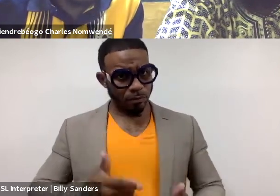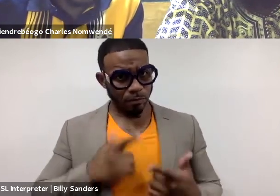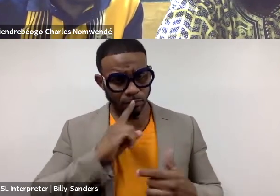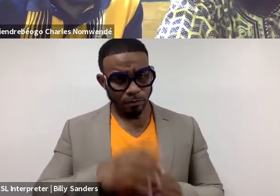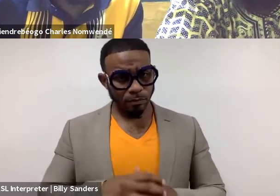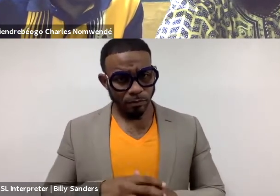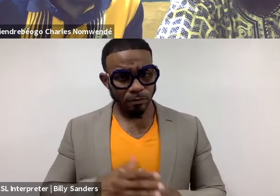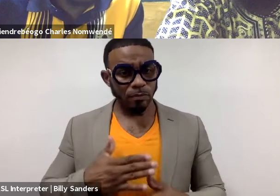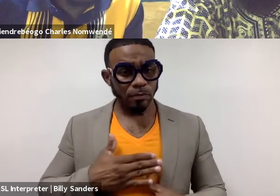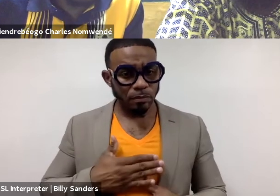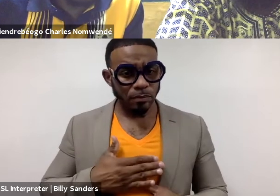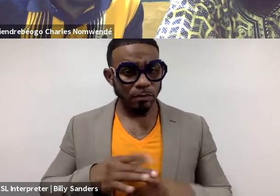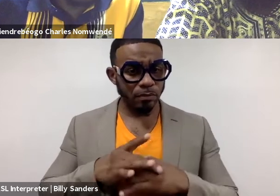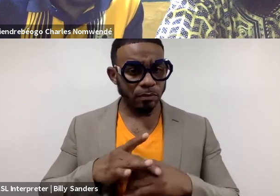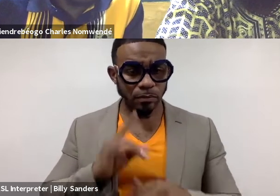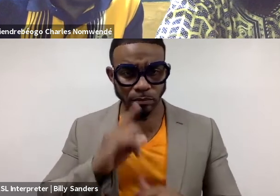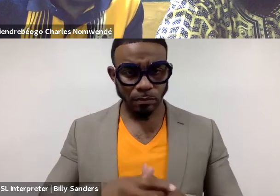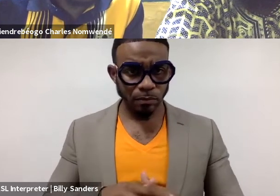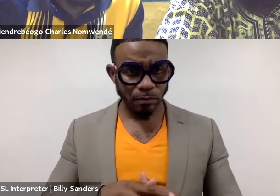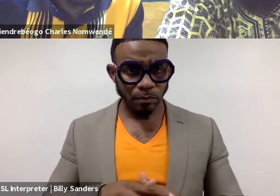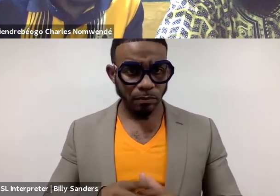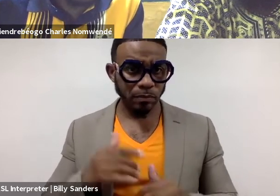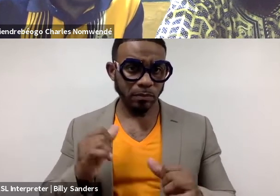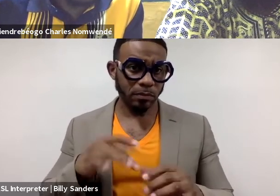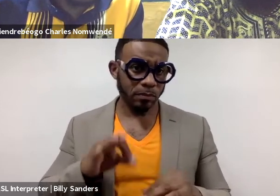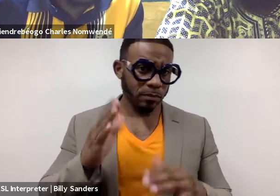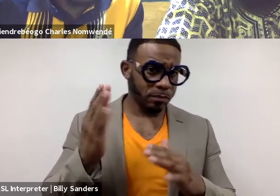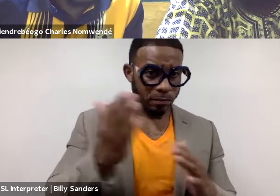and my context is." And we can find similarities across,